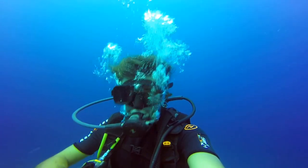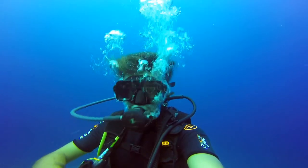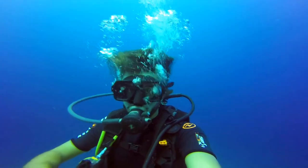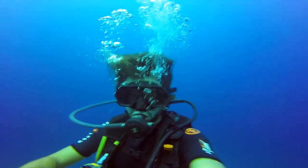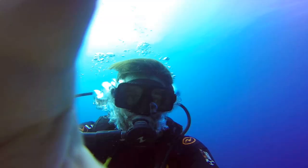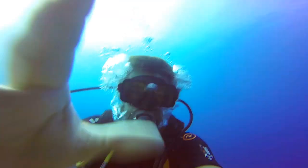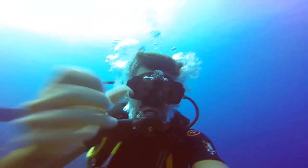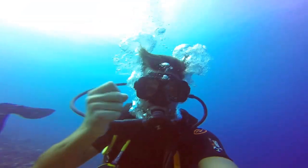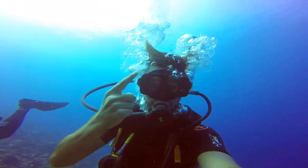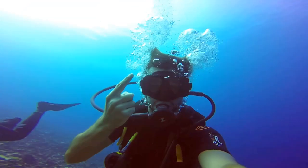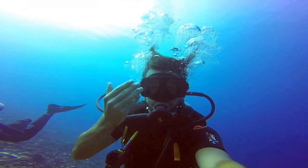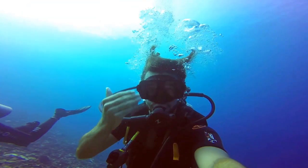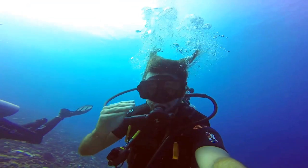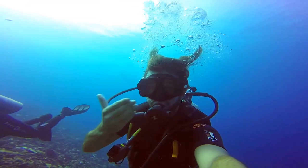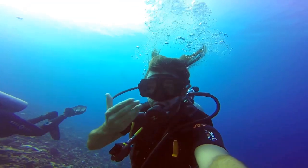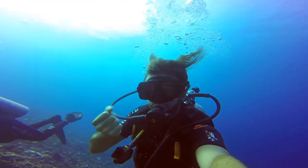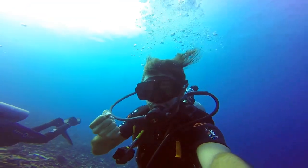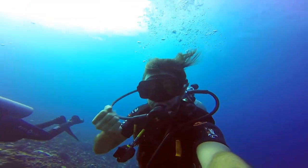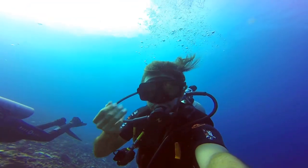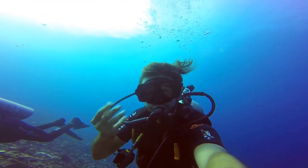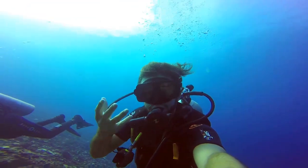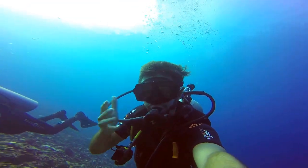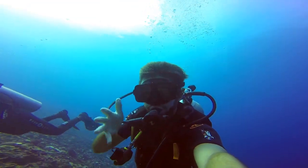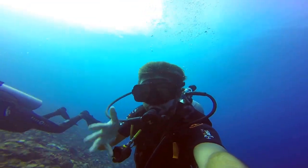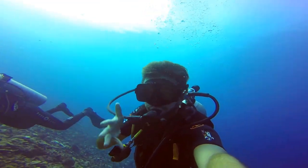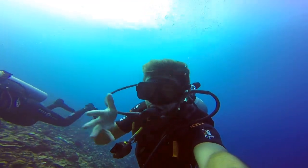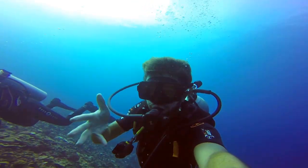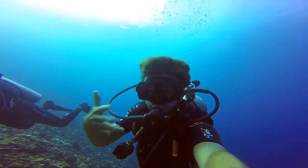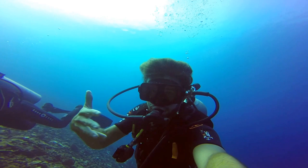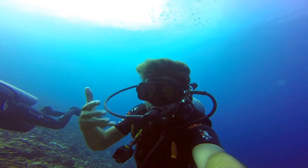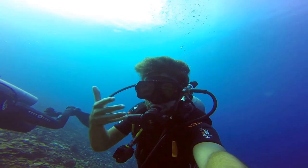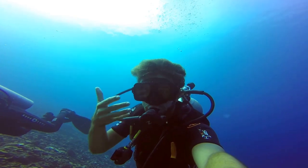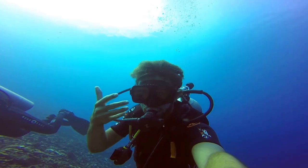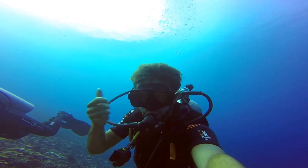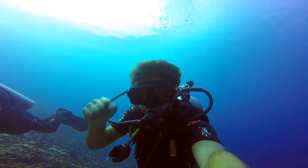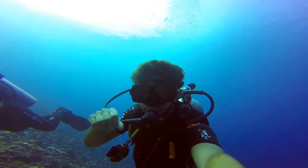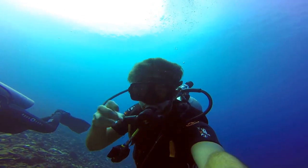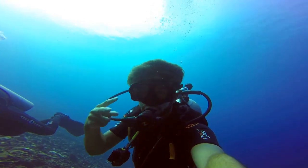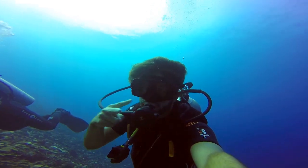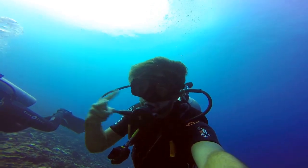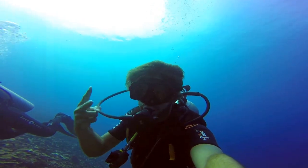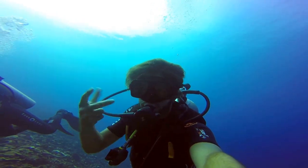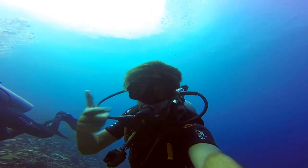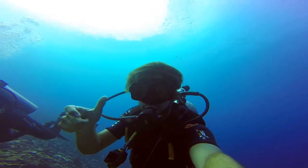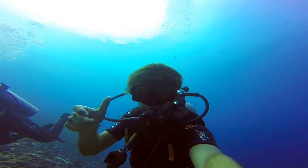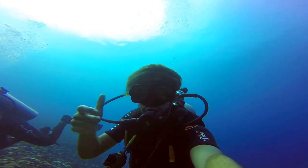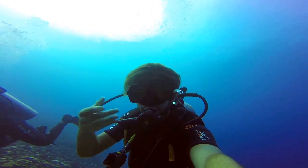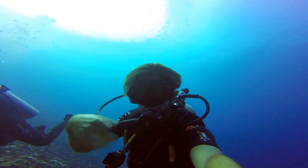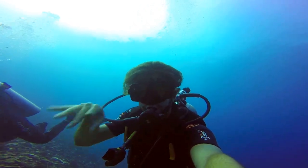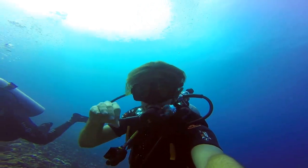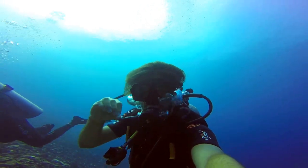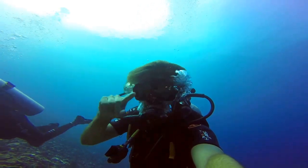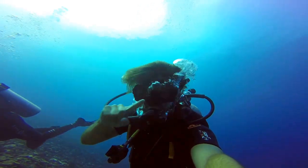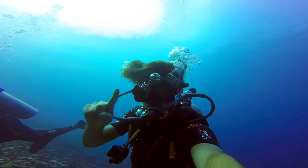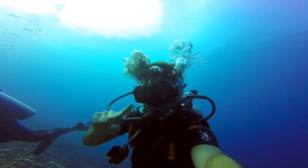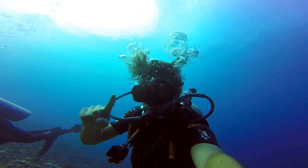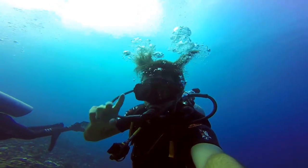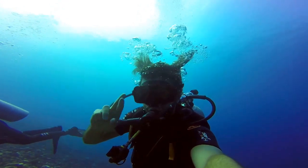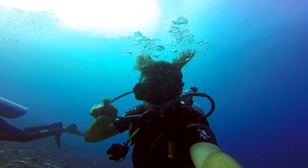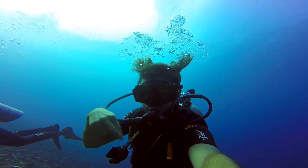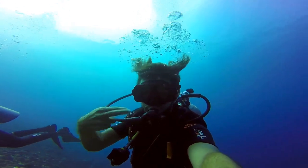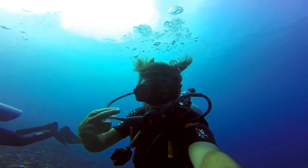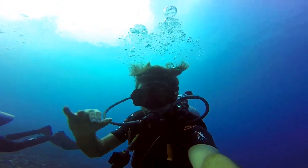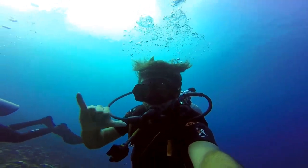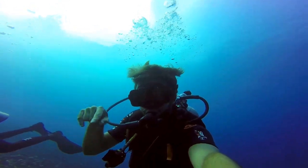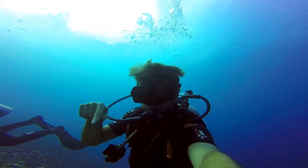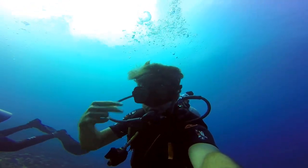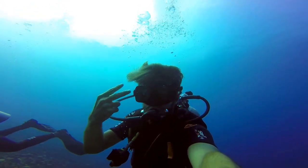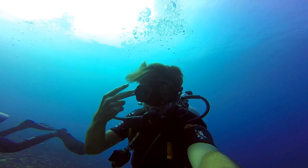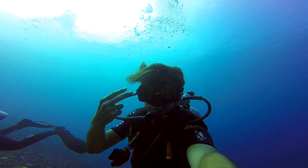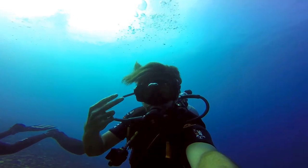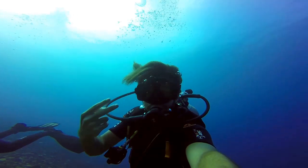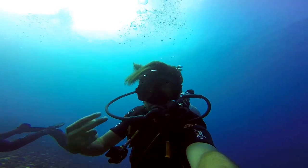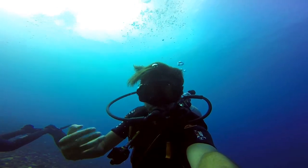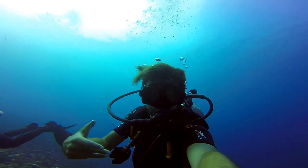Now you can see how knowing sign language can be beneficial in different ways, like swimming underwater.